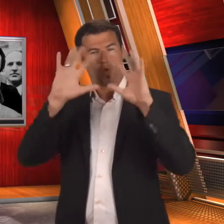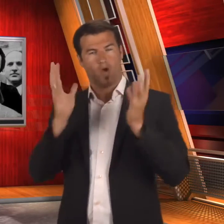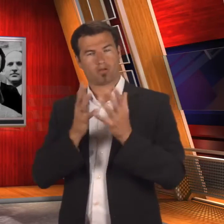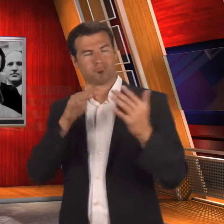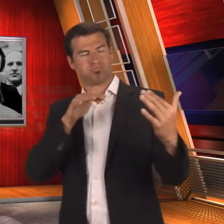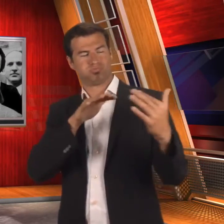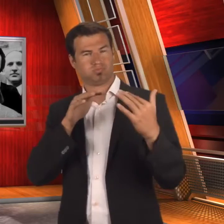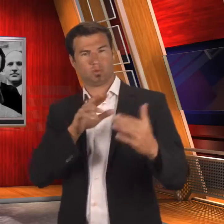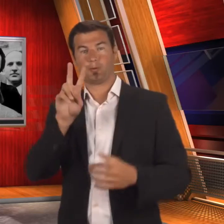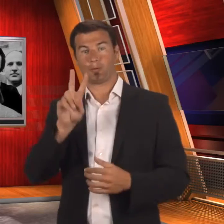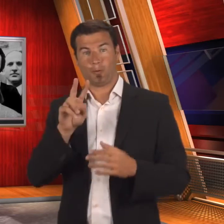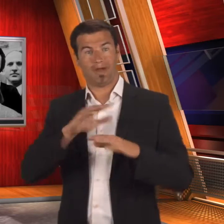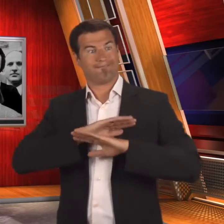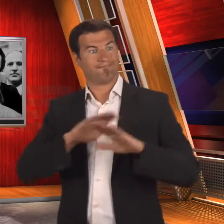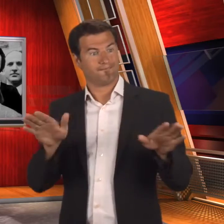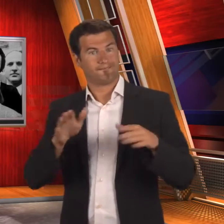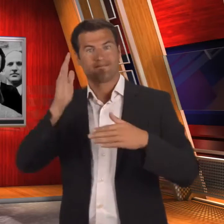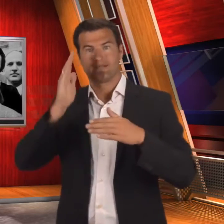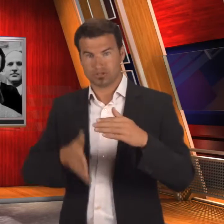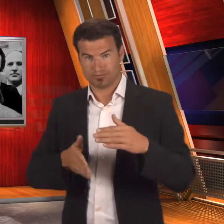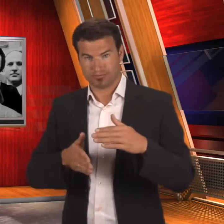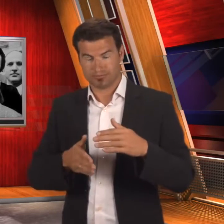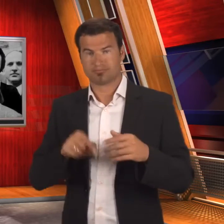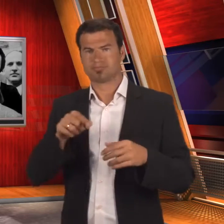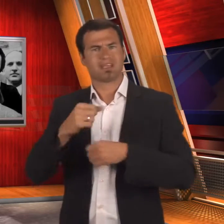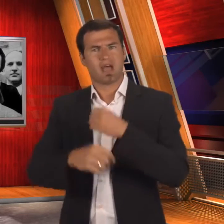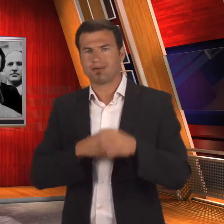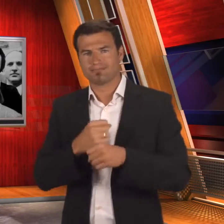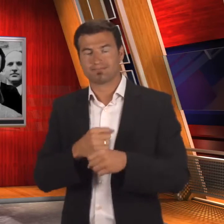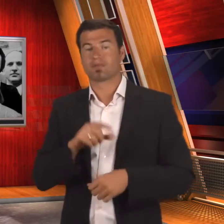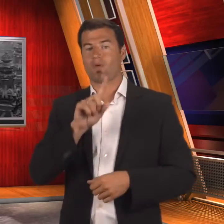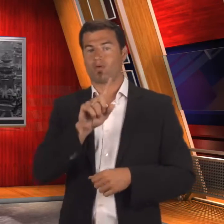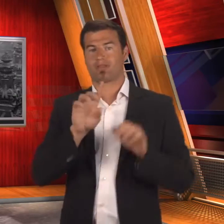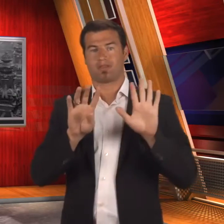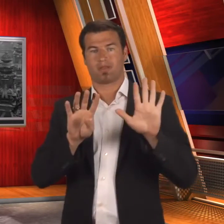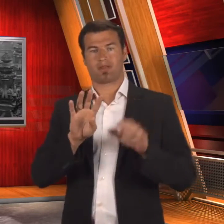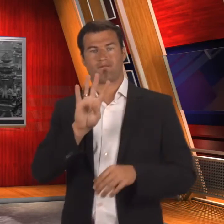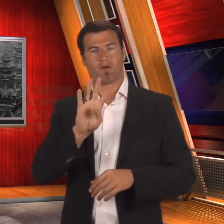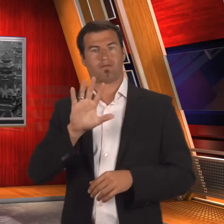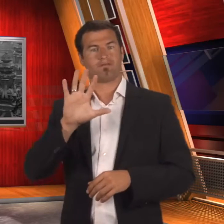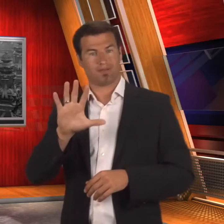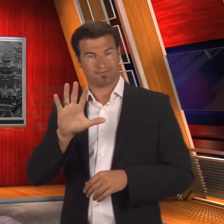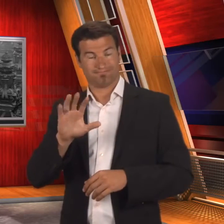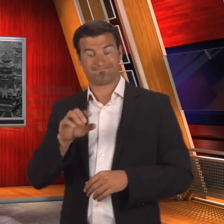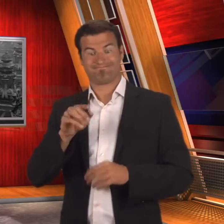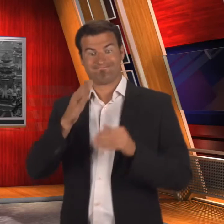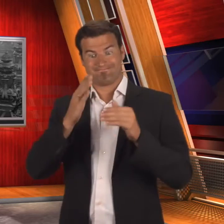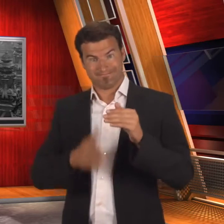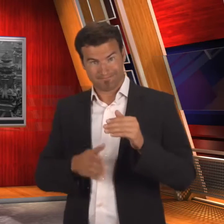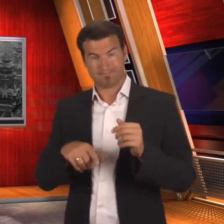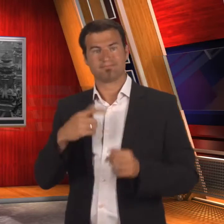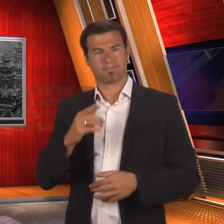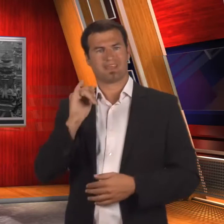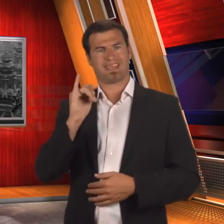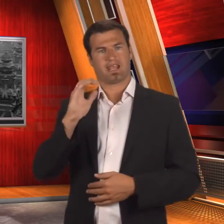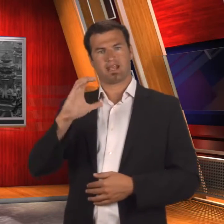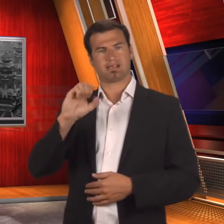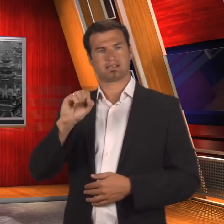Then at the end of WWII in 1945,